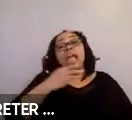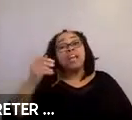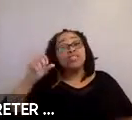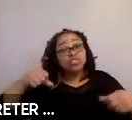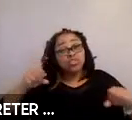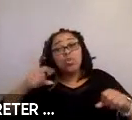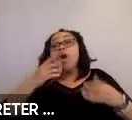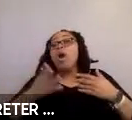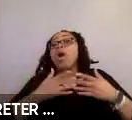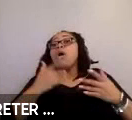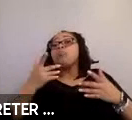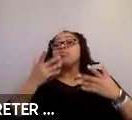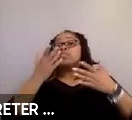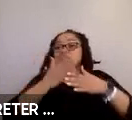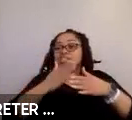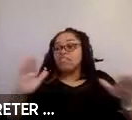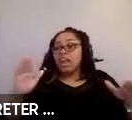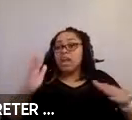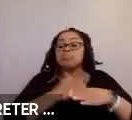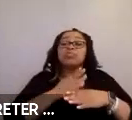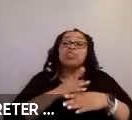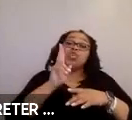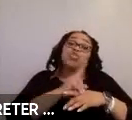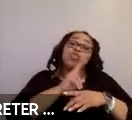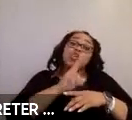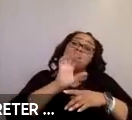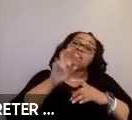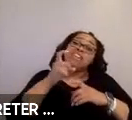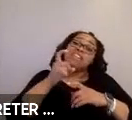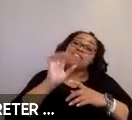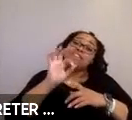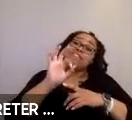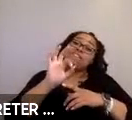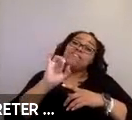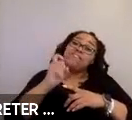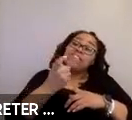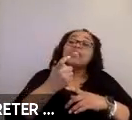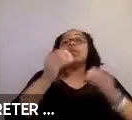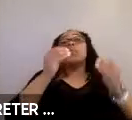almost evenly divided between using the fixed-route bus more or less often due to the presence